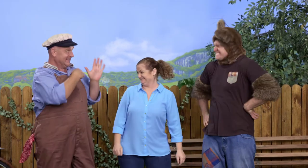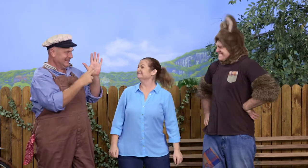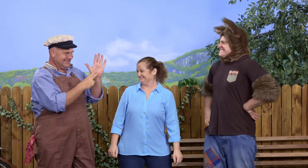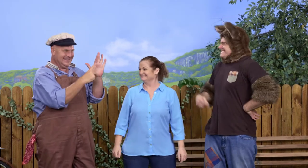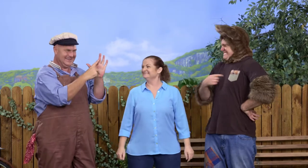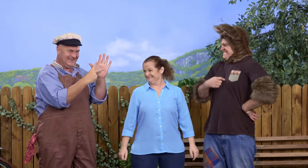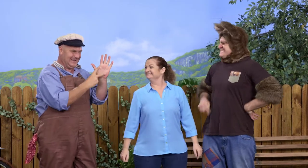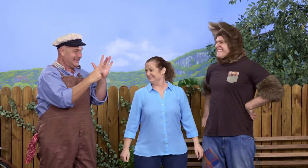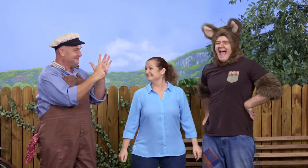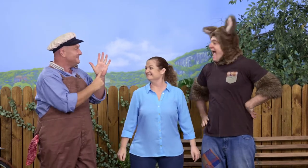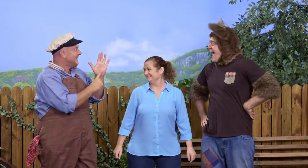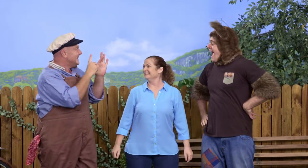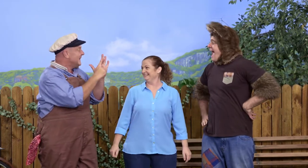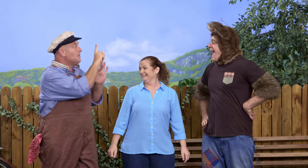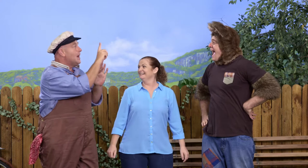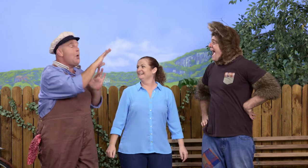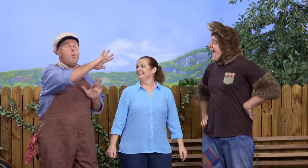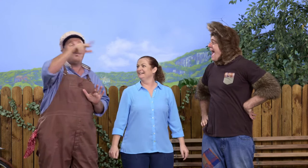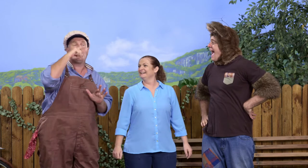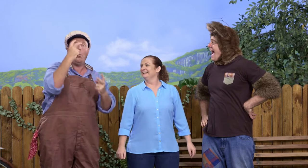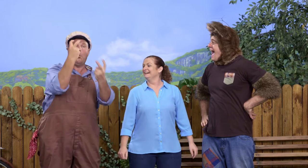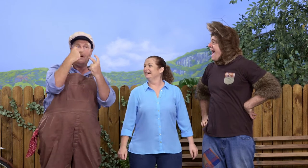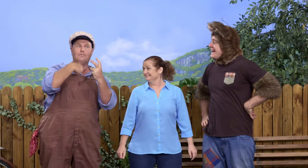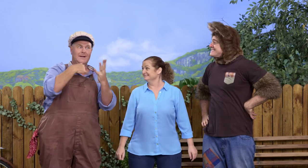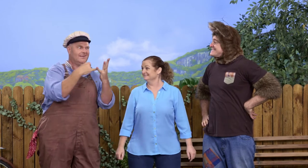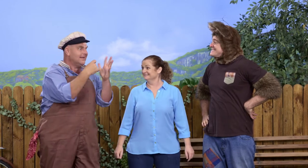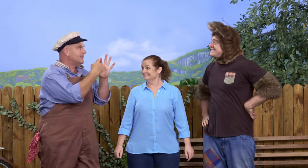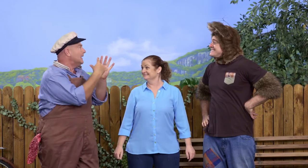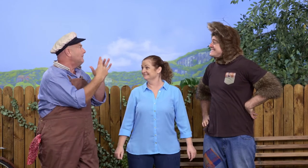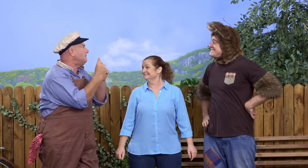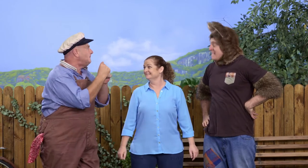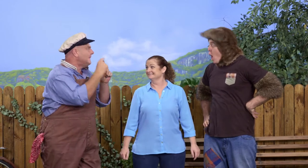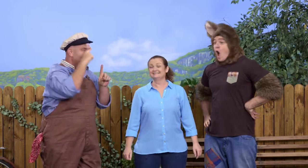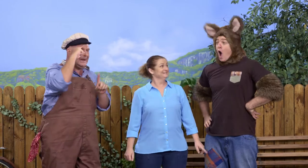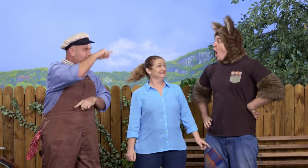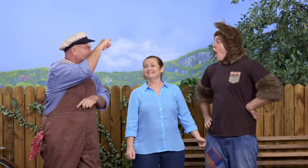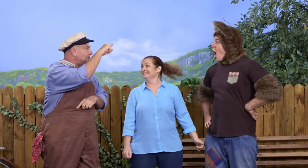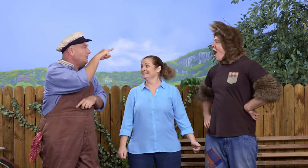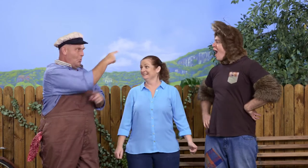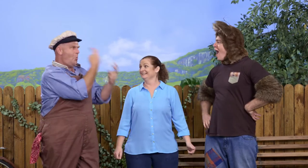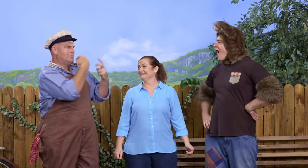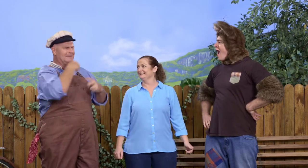I'm Neville. But people call me Skip. You may call me Skip.